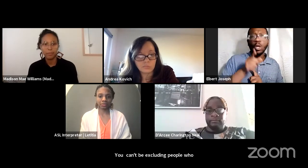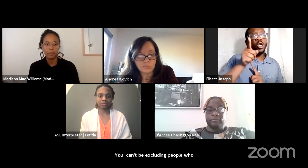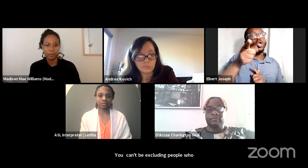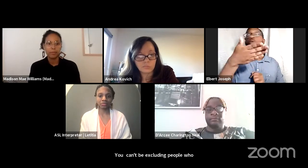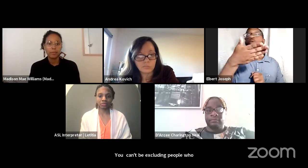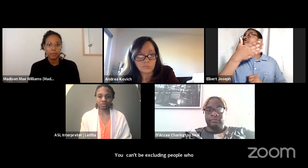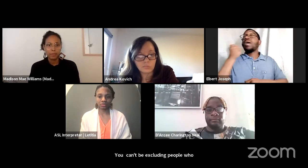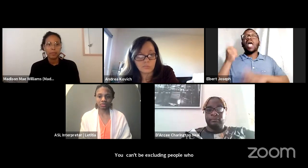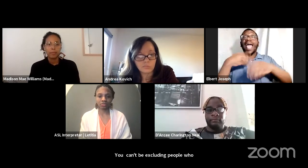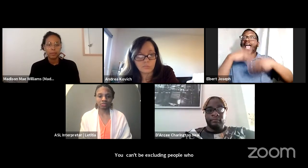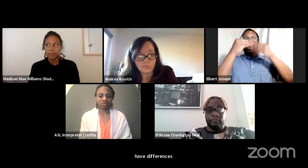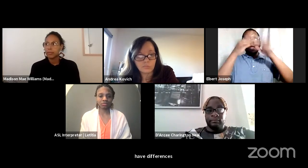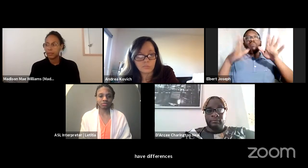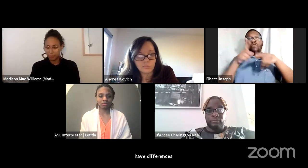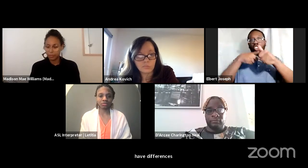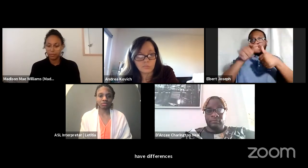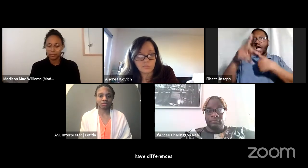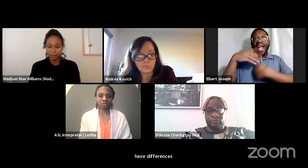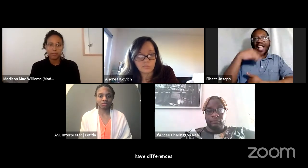Trans black people.